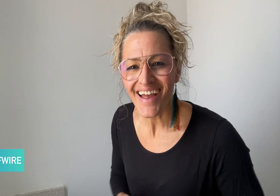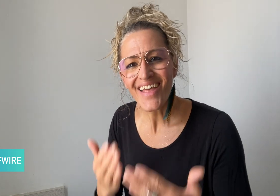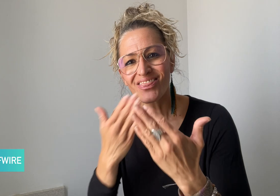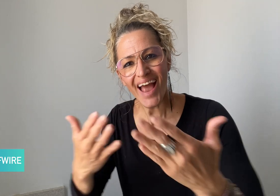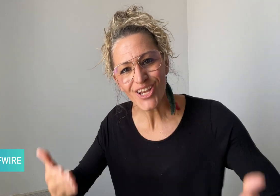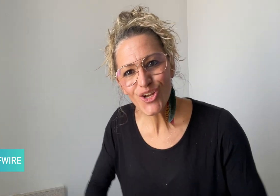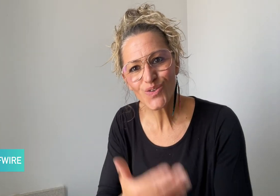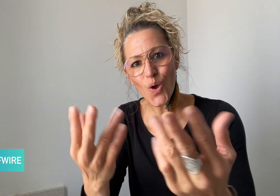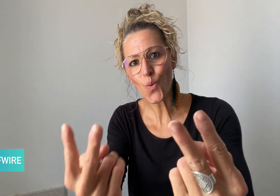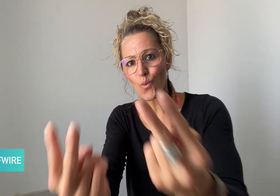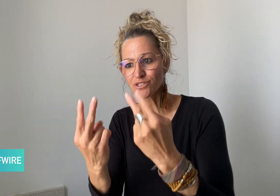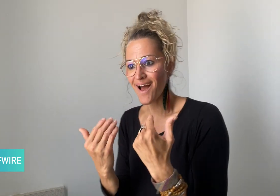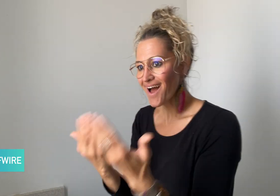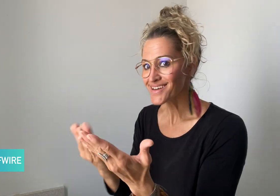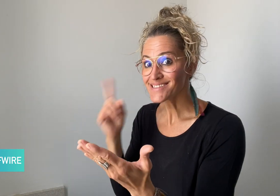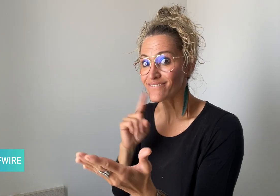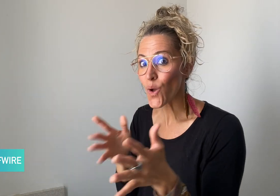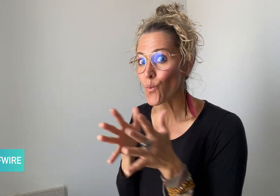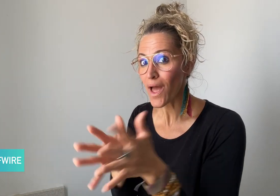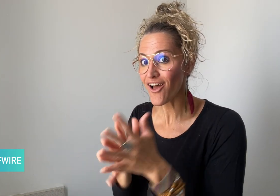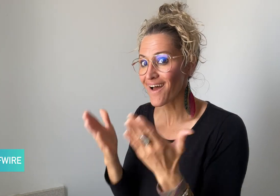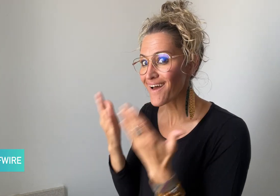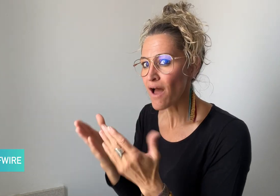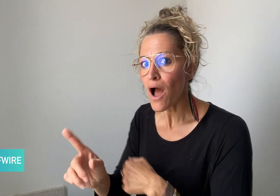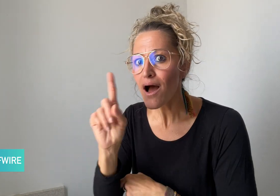Thank you for watching DeafWire!